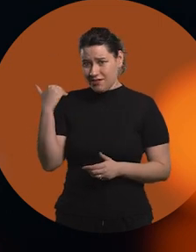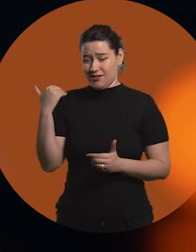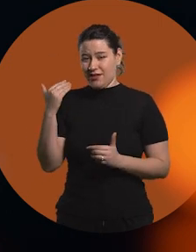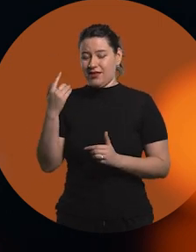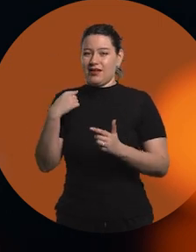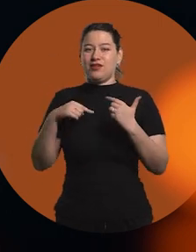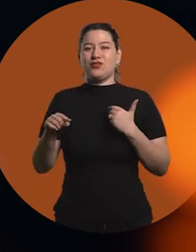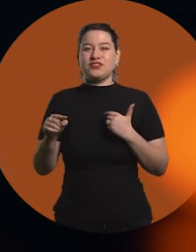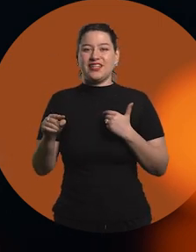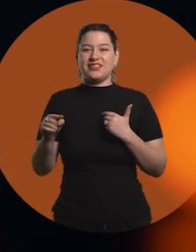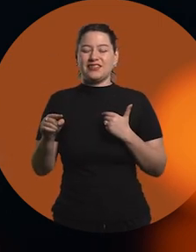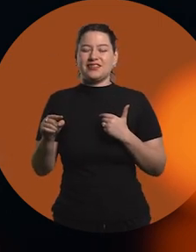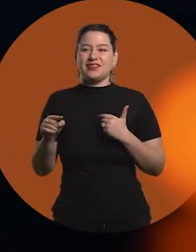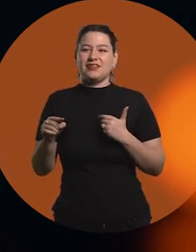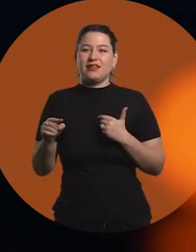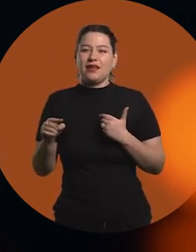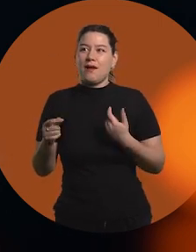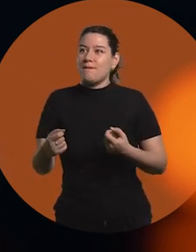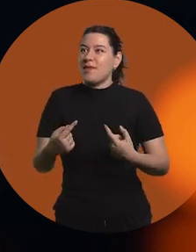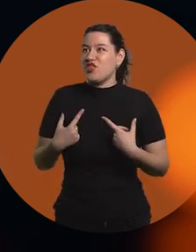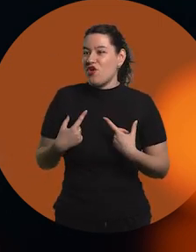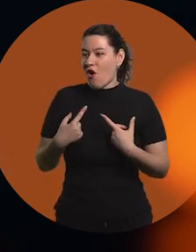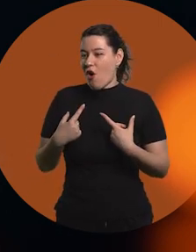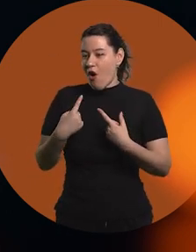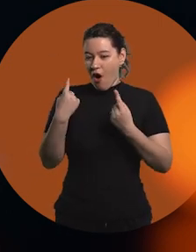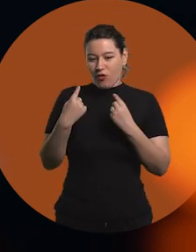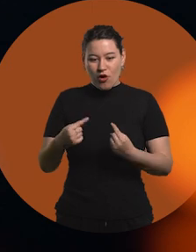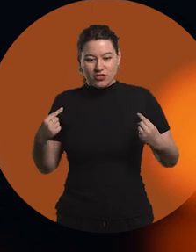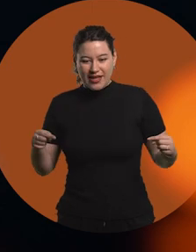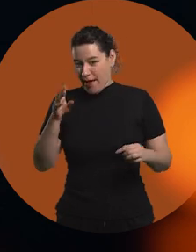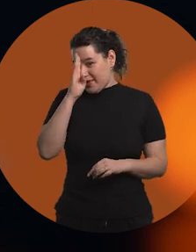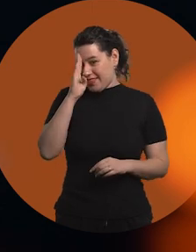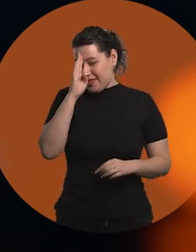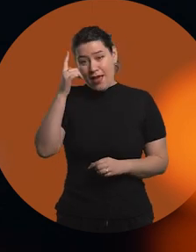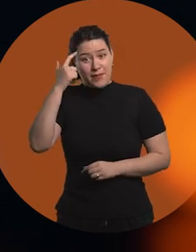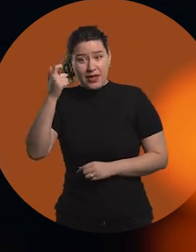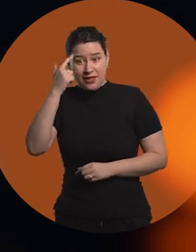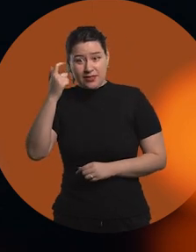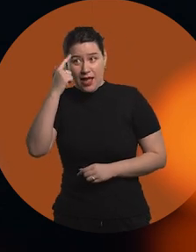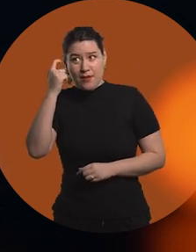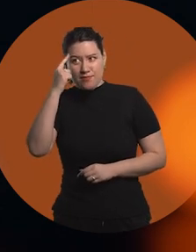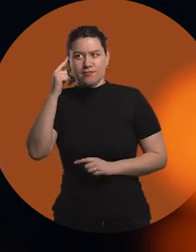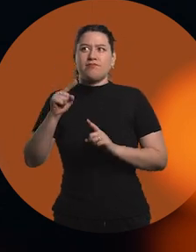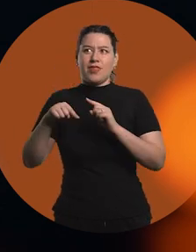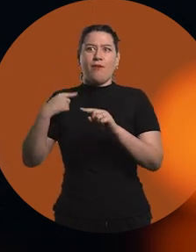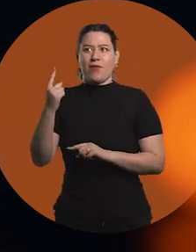So I think that this also gave me tools, all those experiences. Tools for later in the future